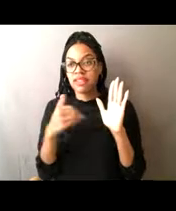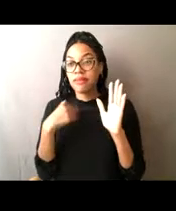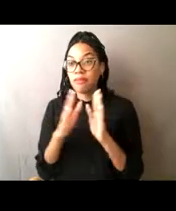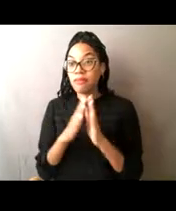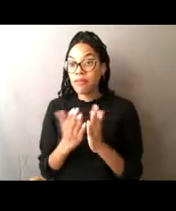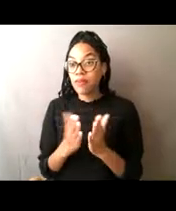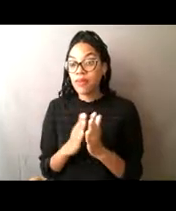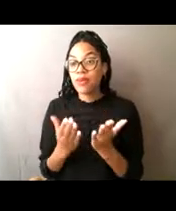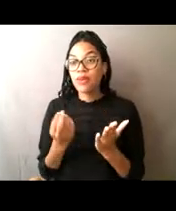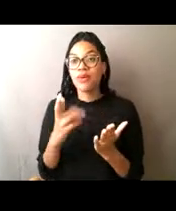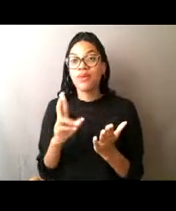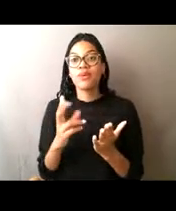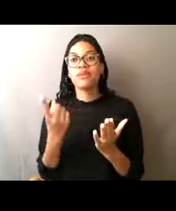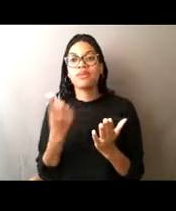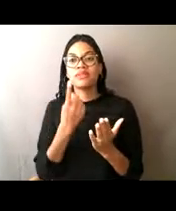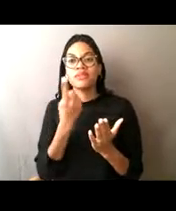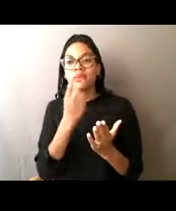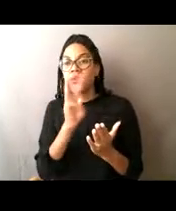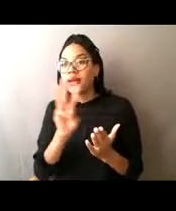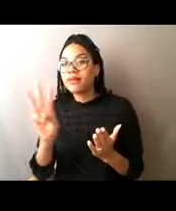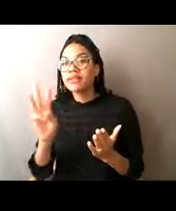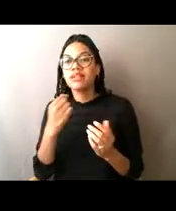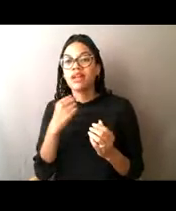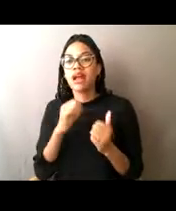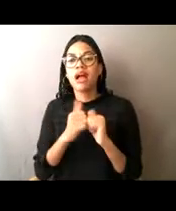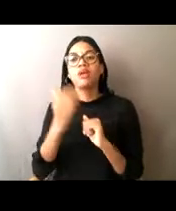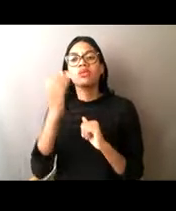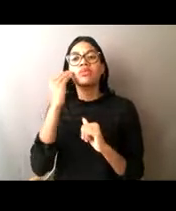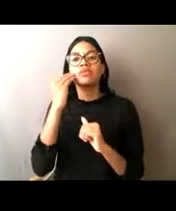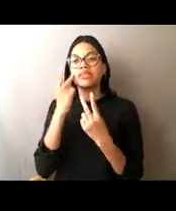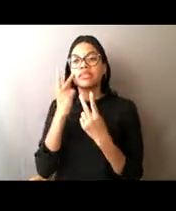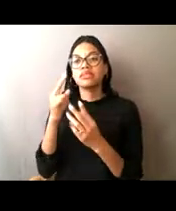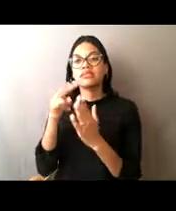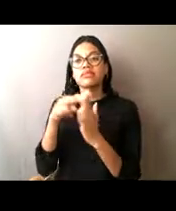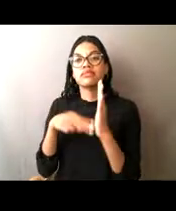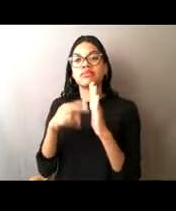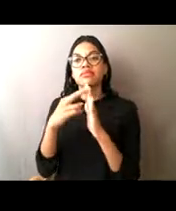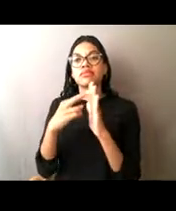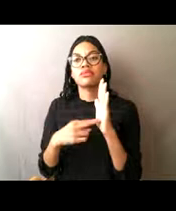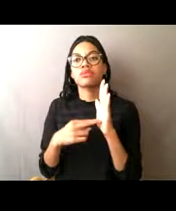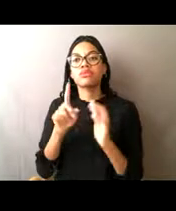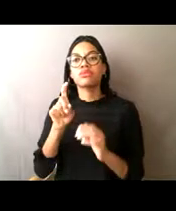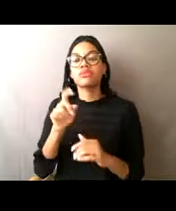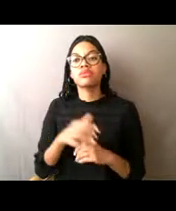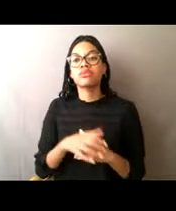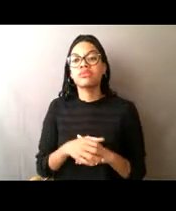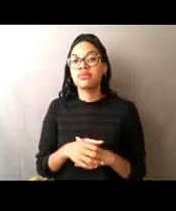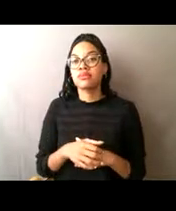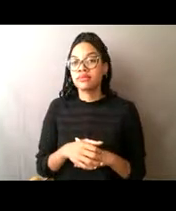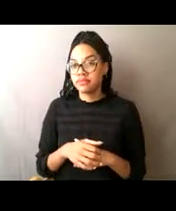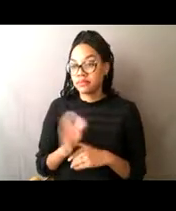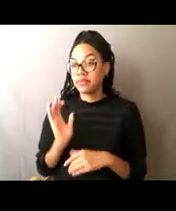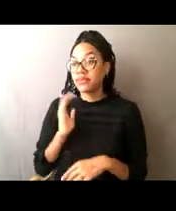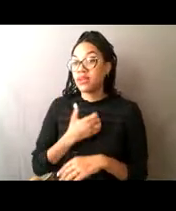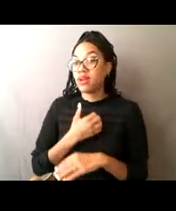or a website that they refer to? Well, our rules and regulations that NOAA enforces can be found